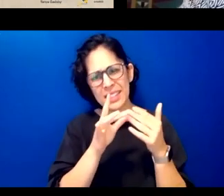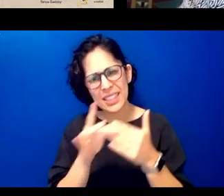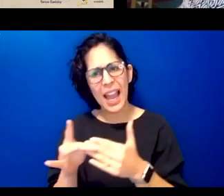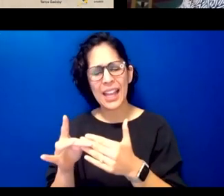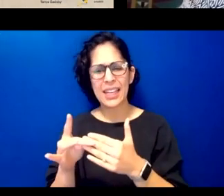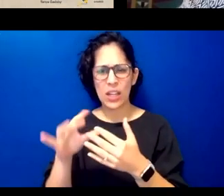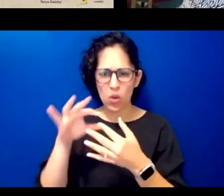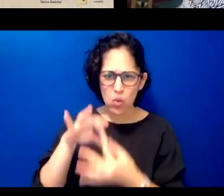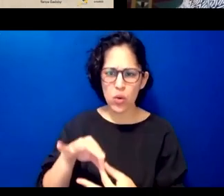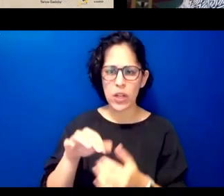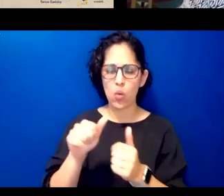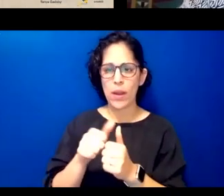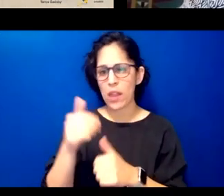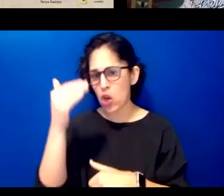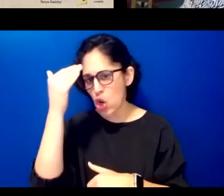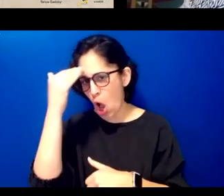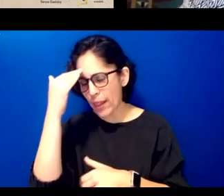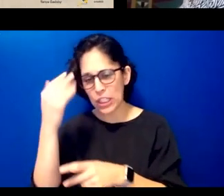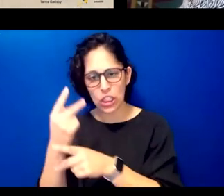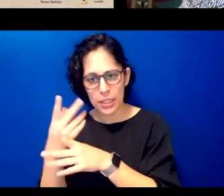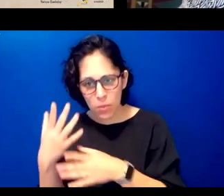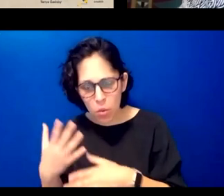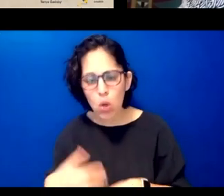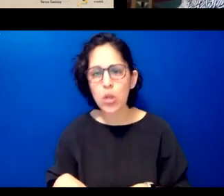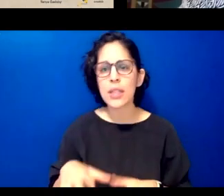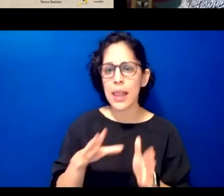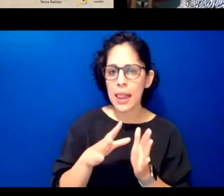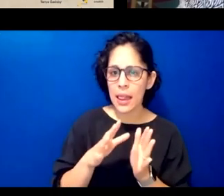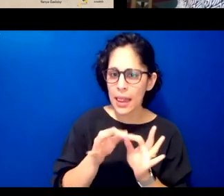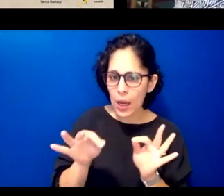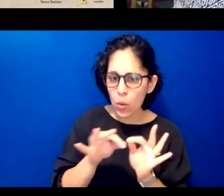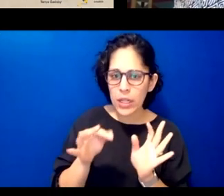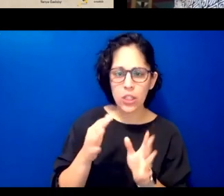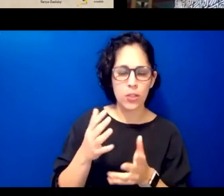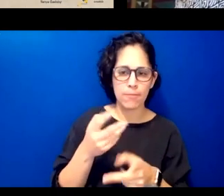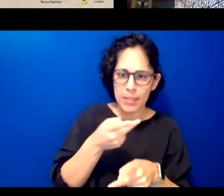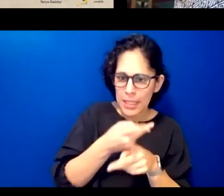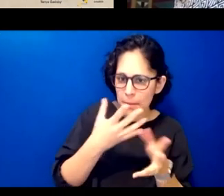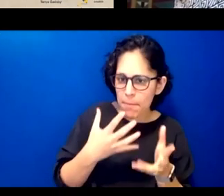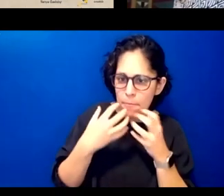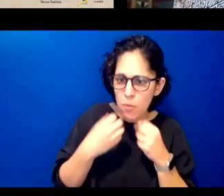and language keepers uh and some of the highlights around what this course is like and how it's